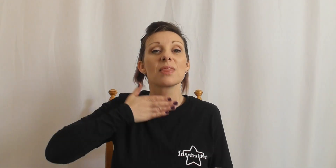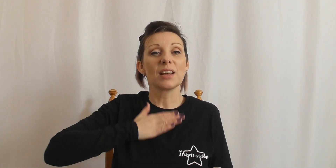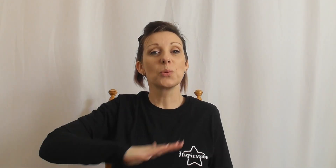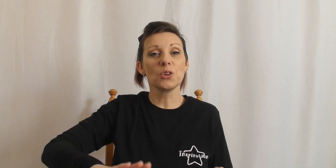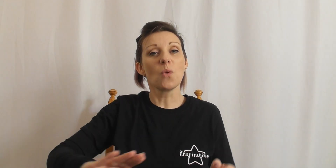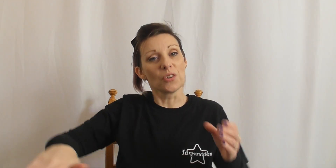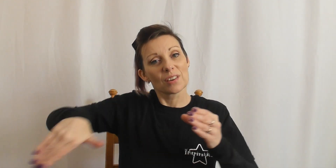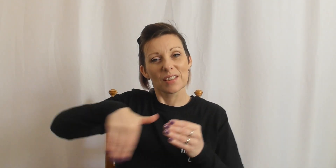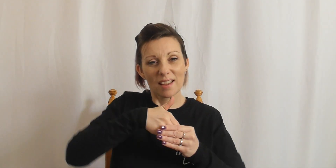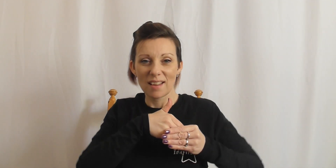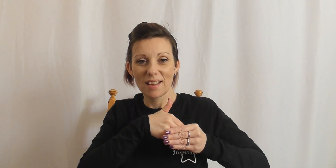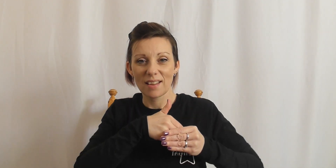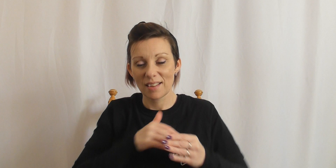that's what you want